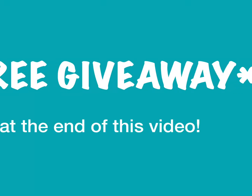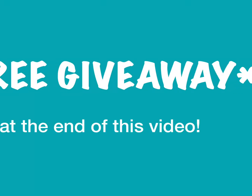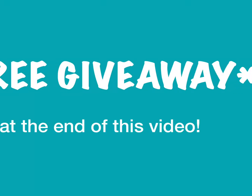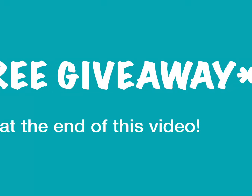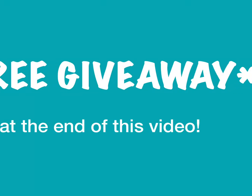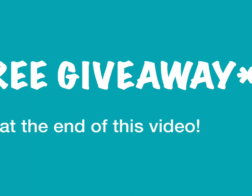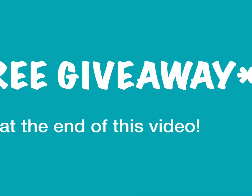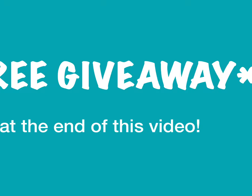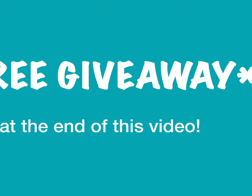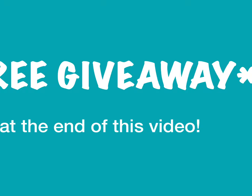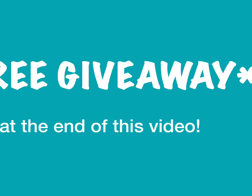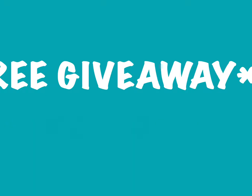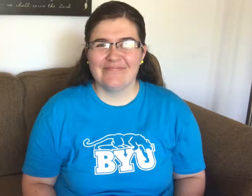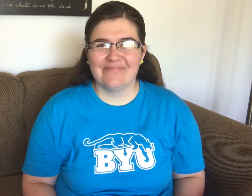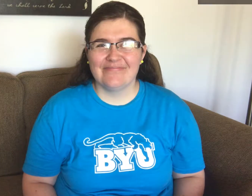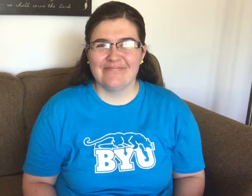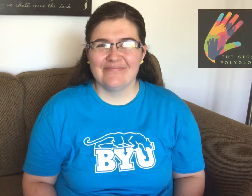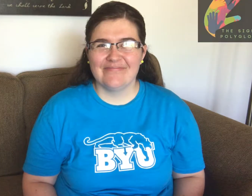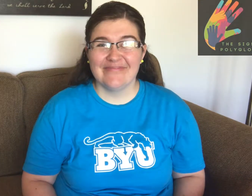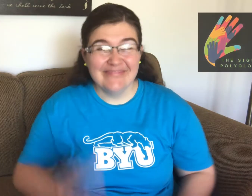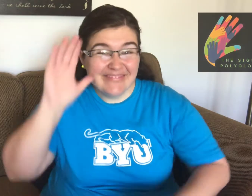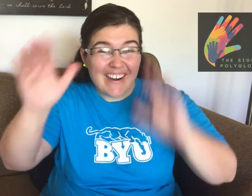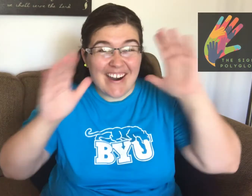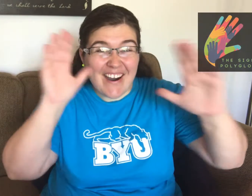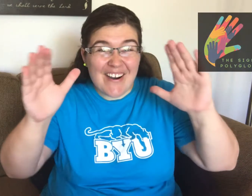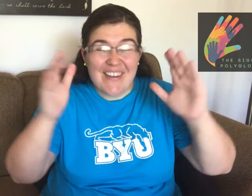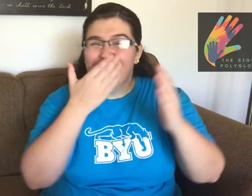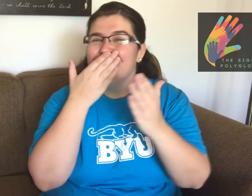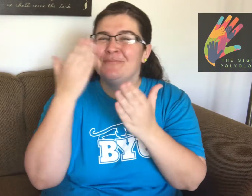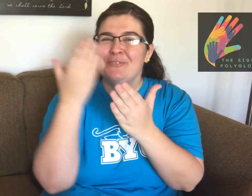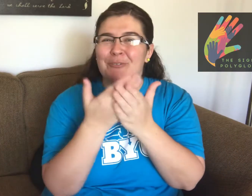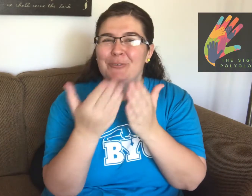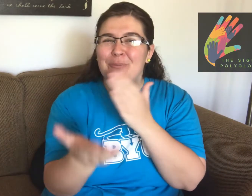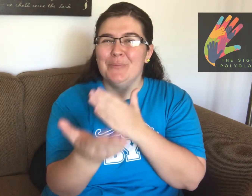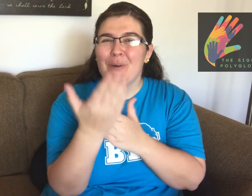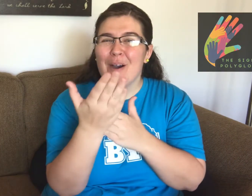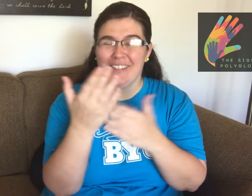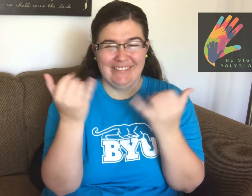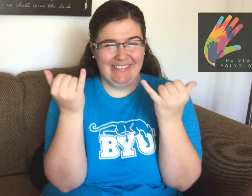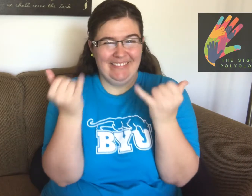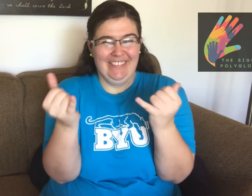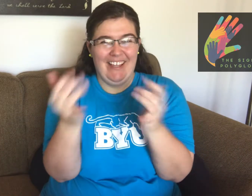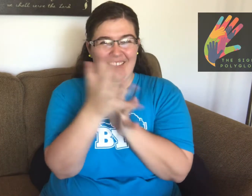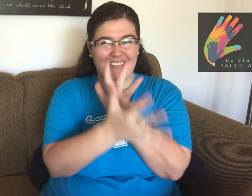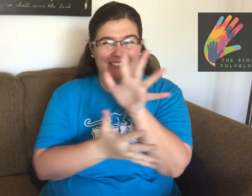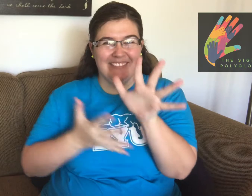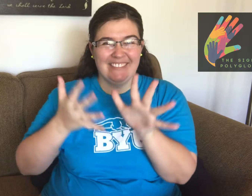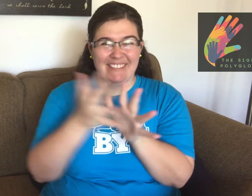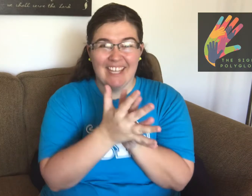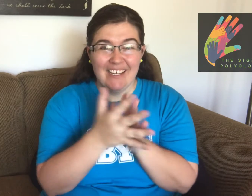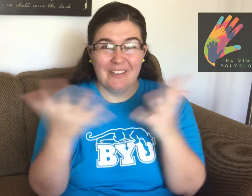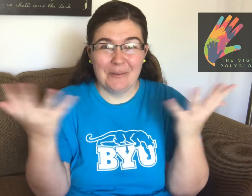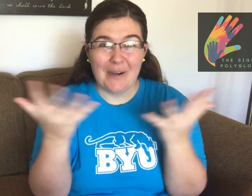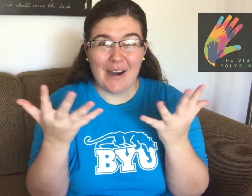at the end of this video! Good morning! Today's sign is